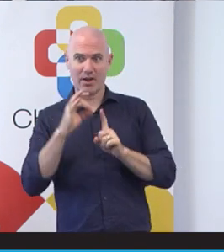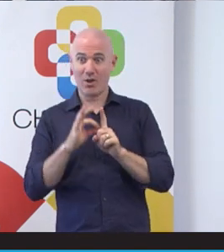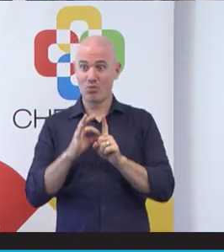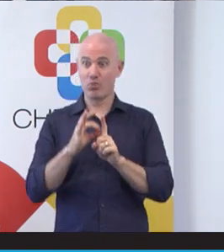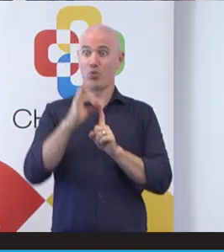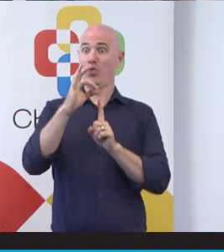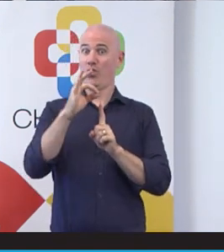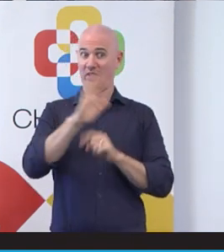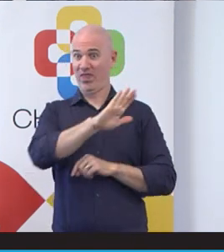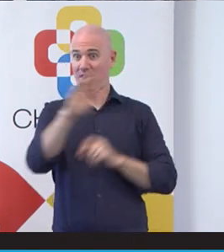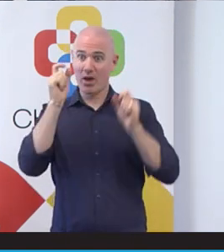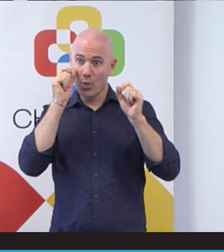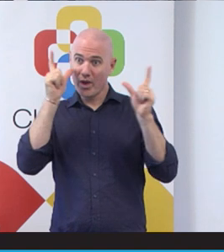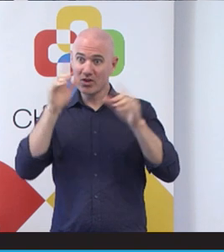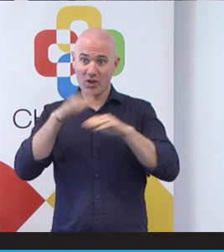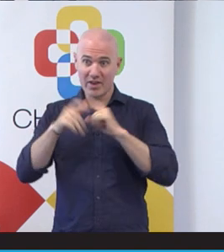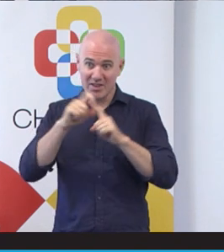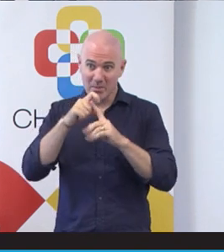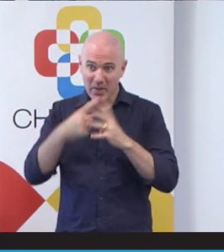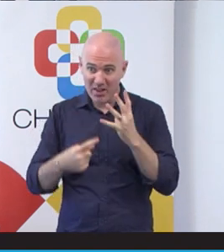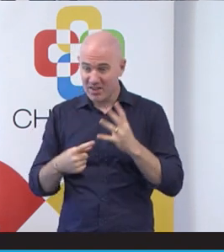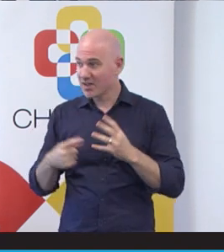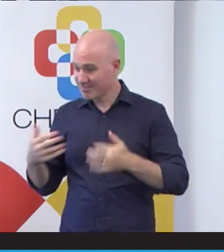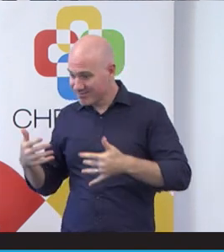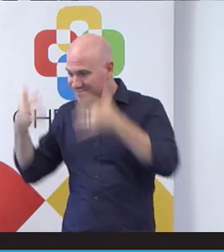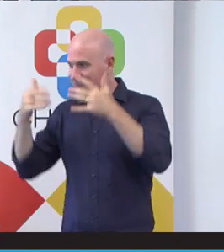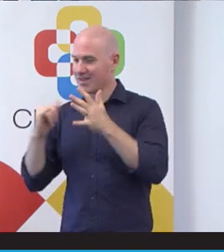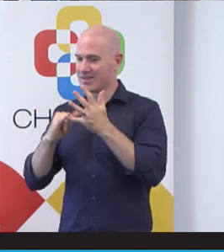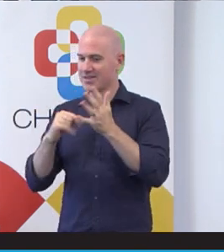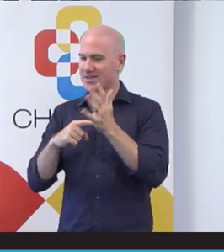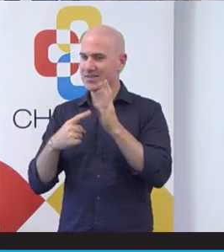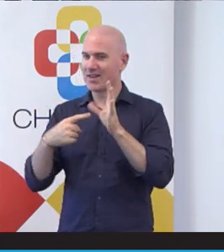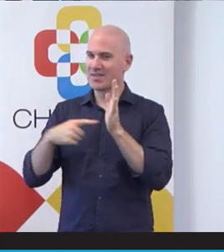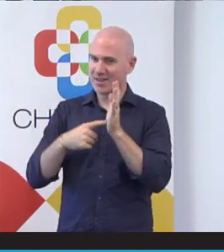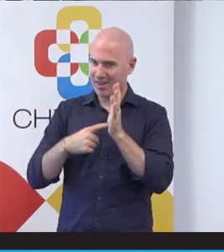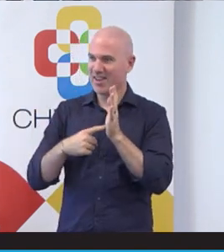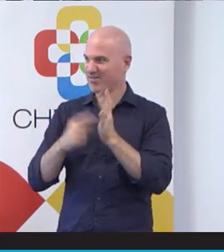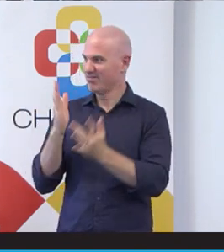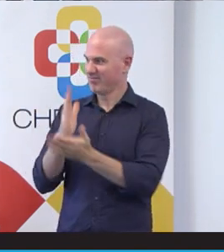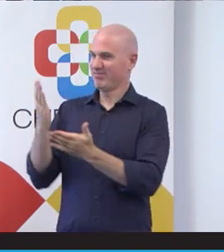was found to be statistically significant. So that's a little square in the middle there.